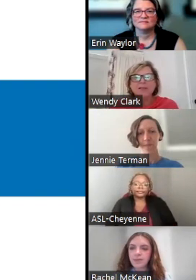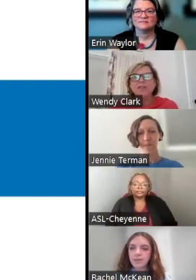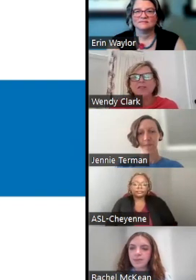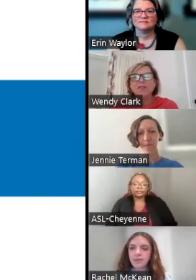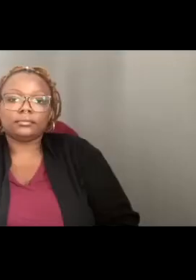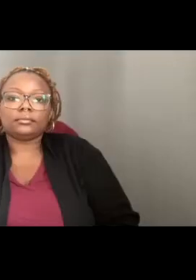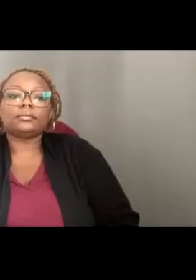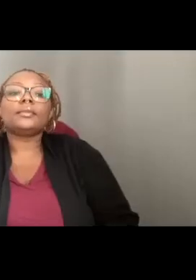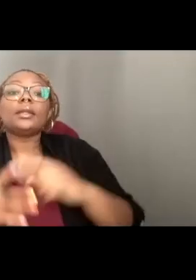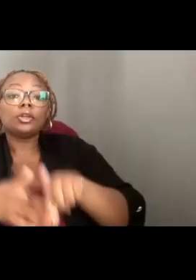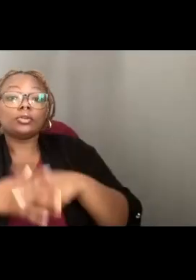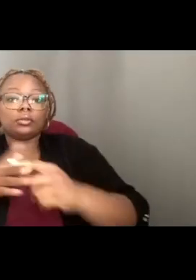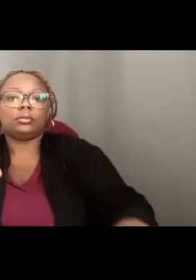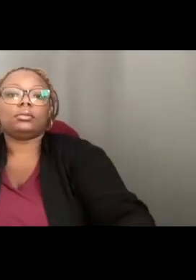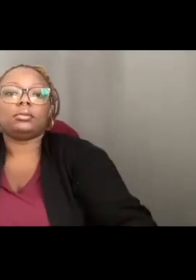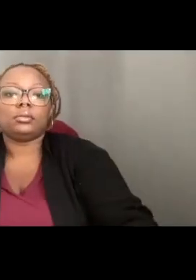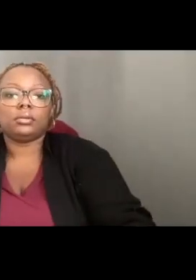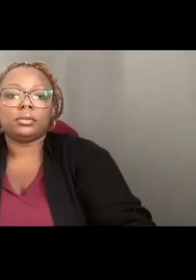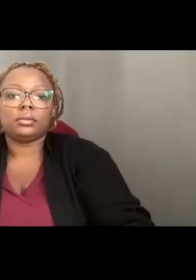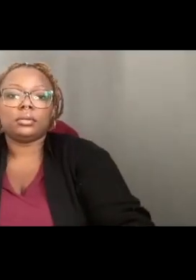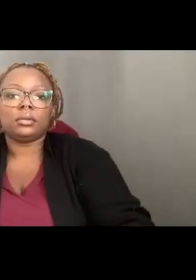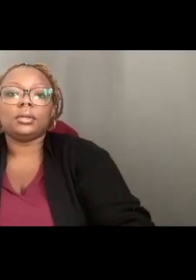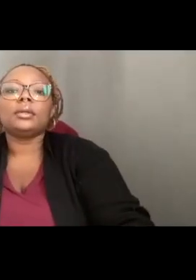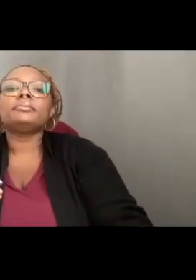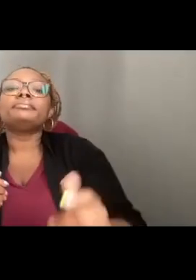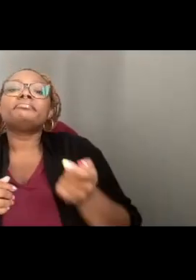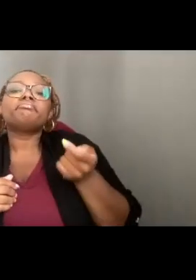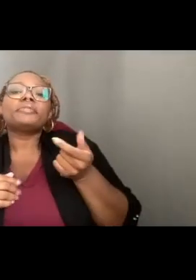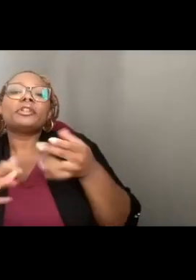TO START OFF, HERE'S A LITTLE BIT ABOUT US.